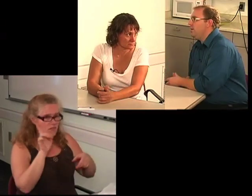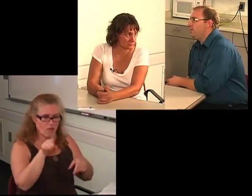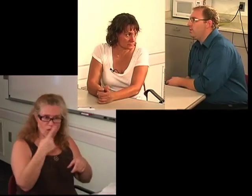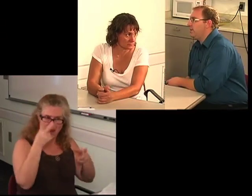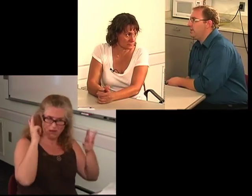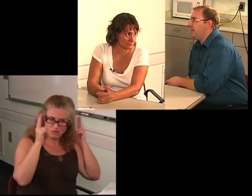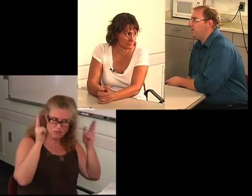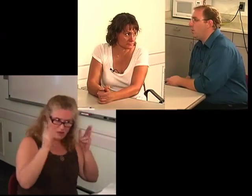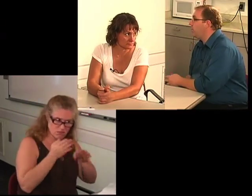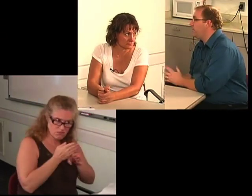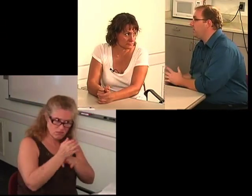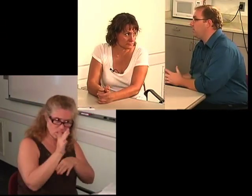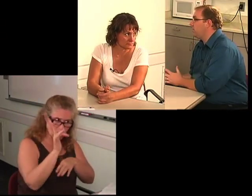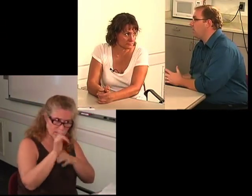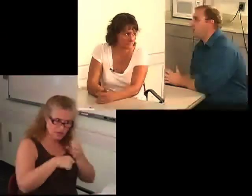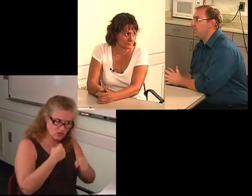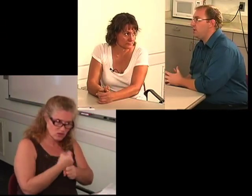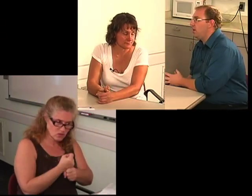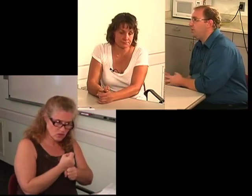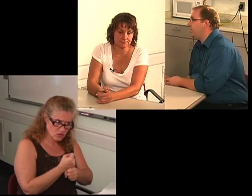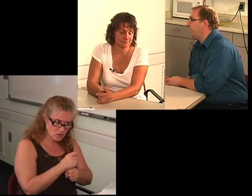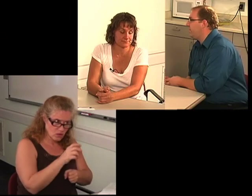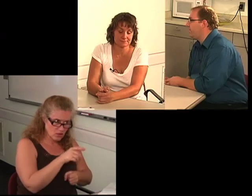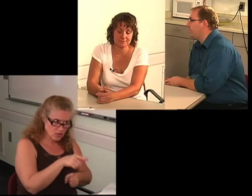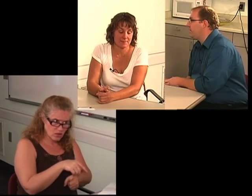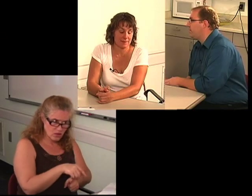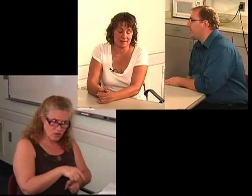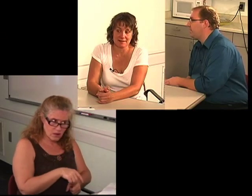Or is it, has it only been cosmetology that you've done in the past -